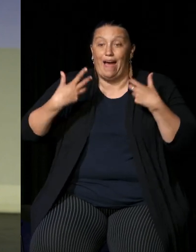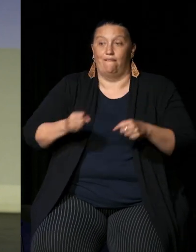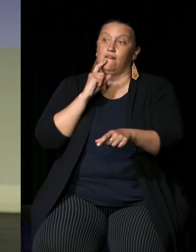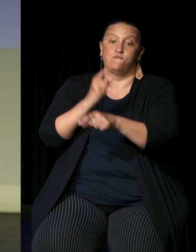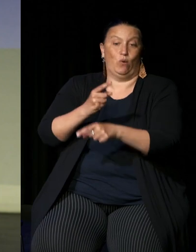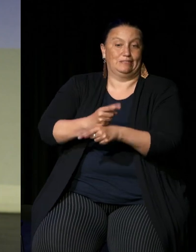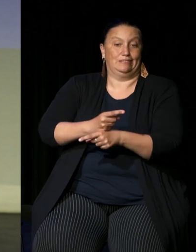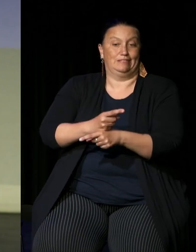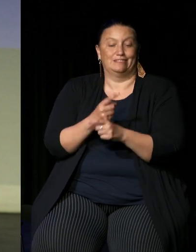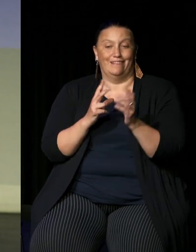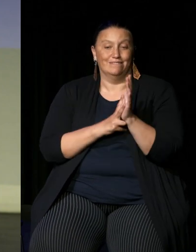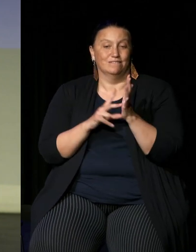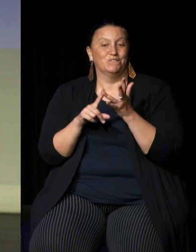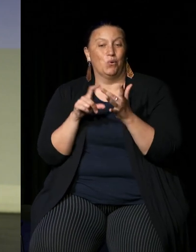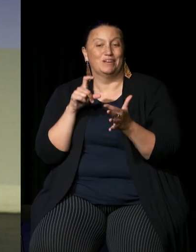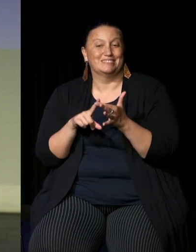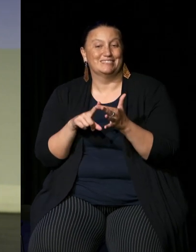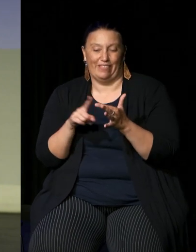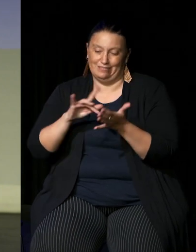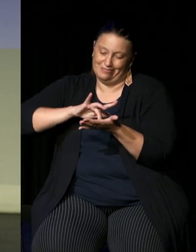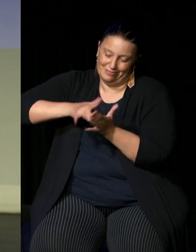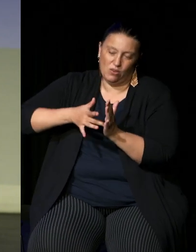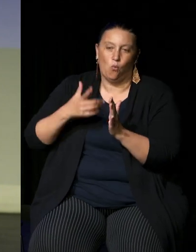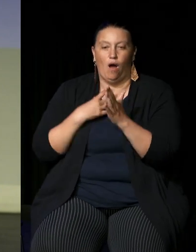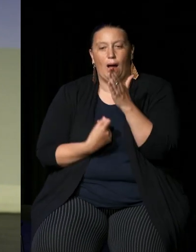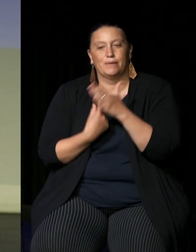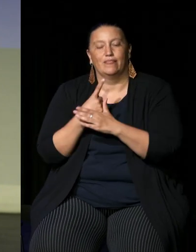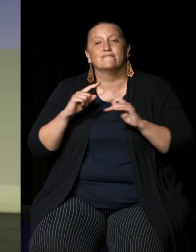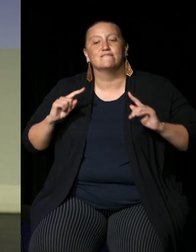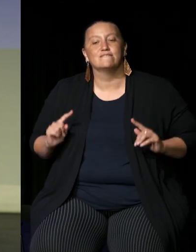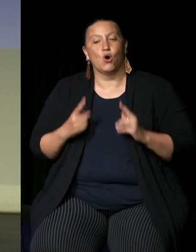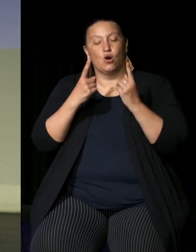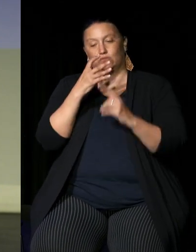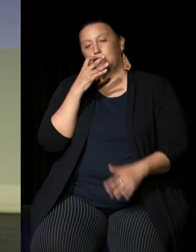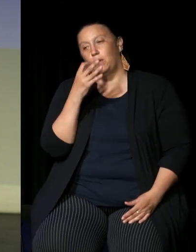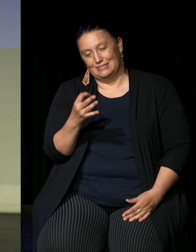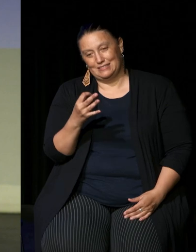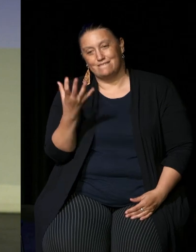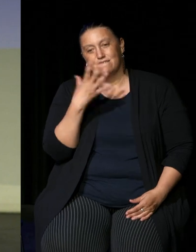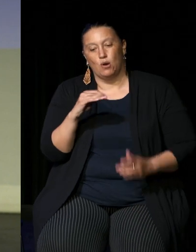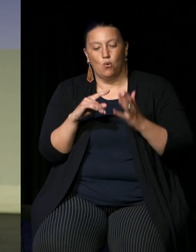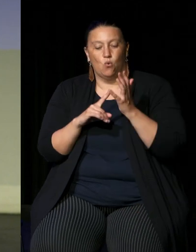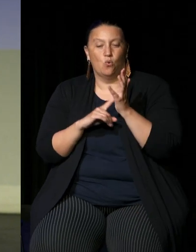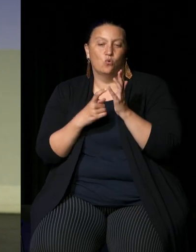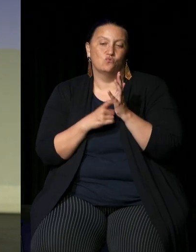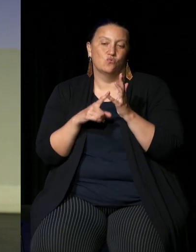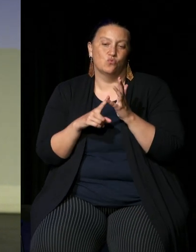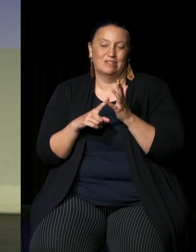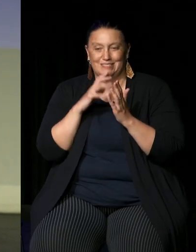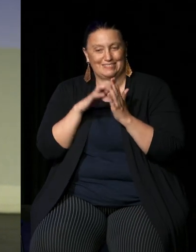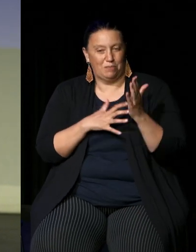so that's essentially The Hub of the first request from the the Uluru Statement from the Heart that